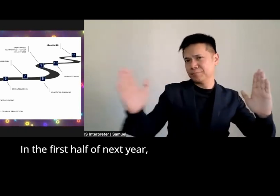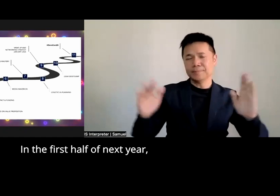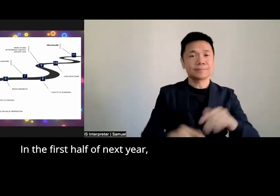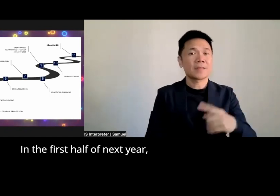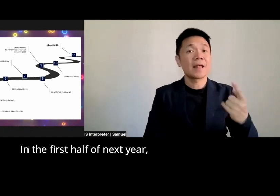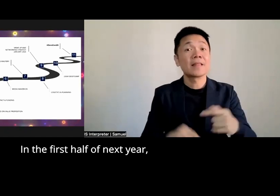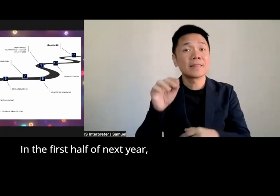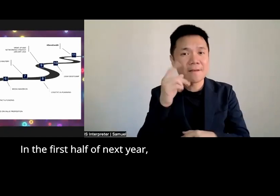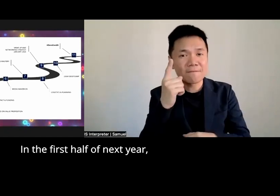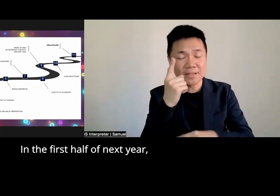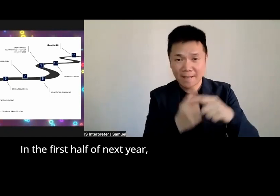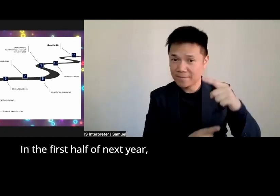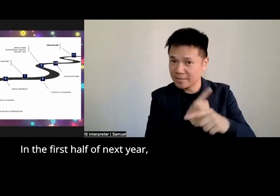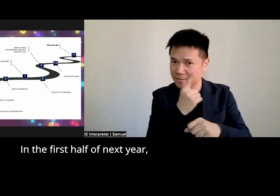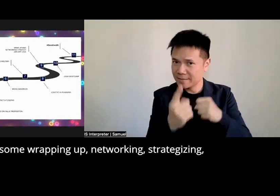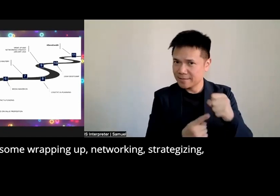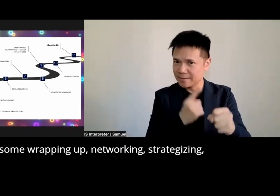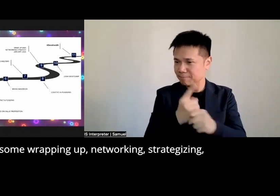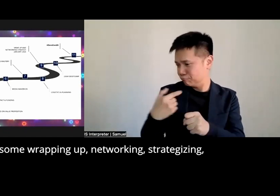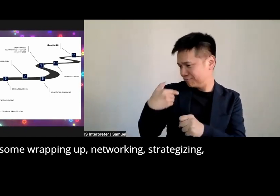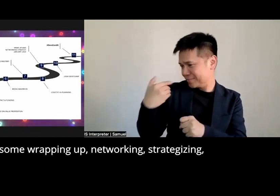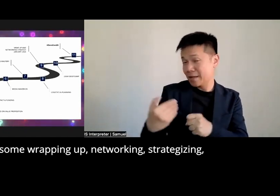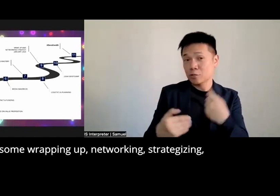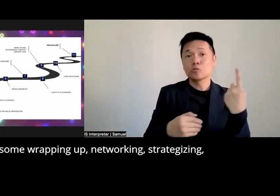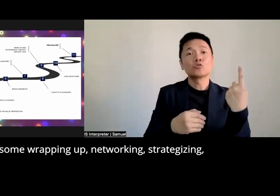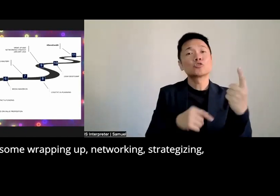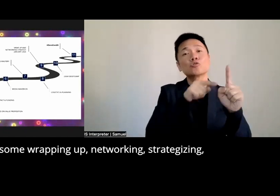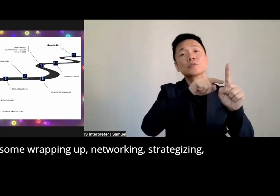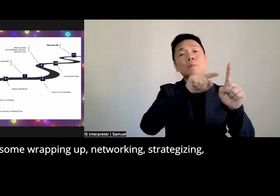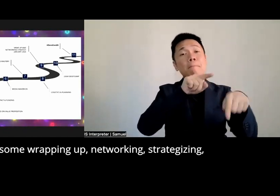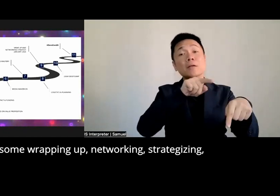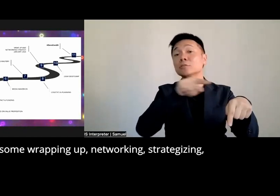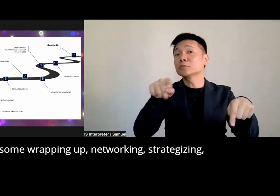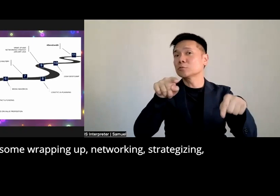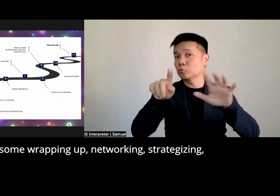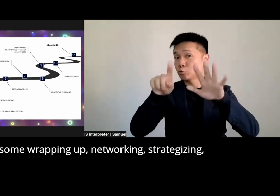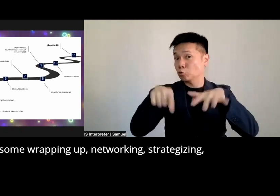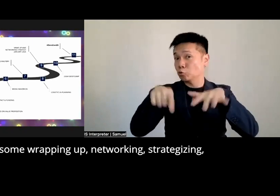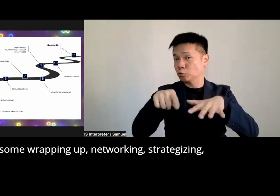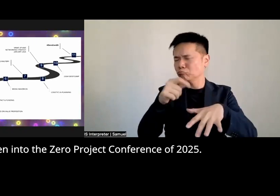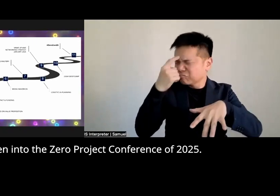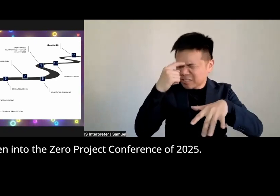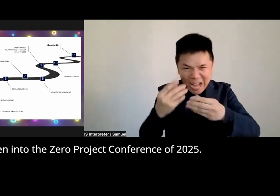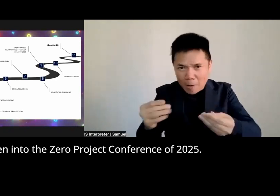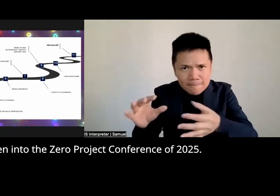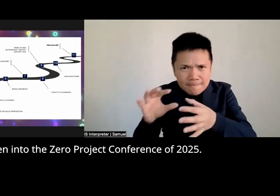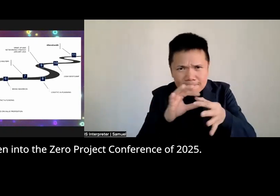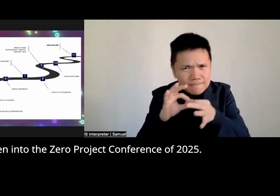first half of next year we run some uh wrapping up networking strategizing and then into the zero